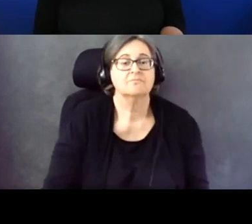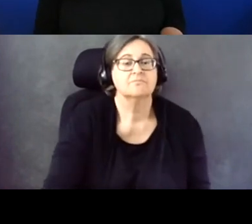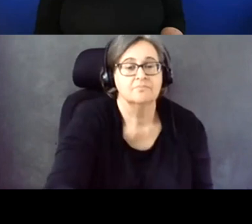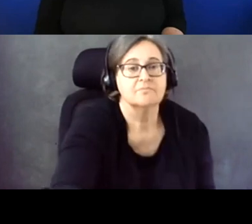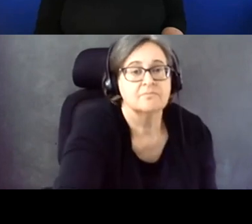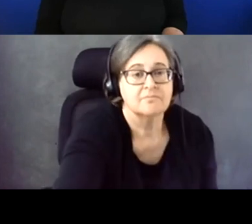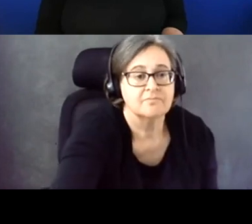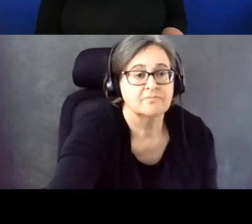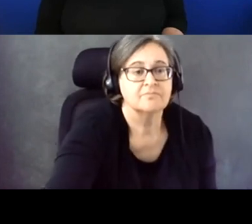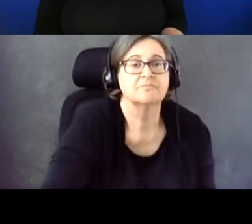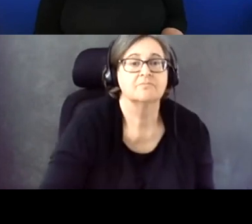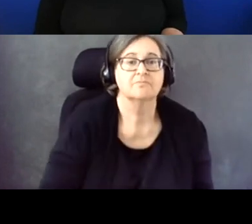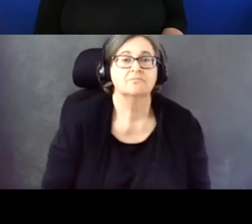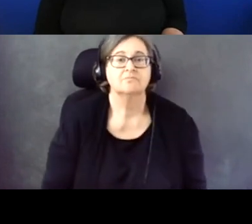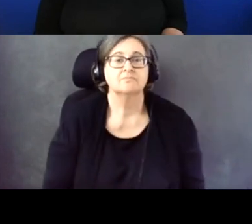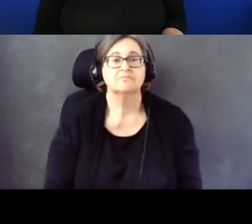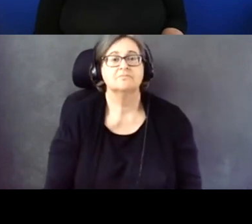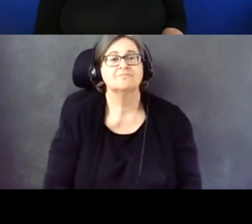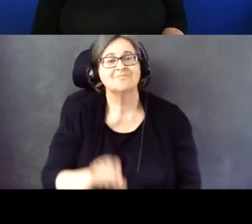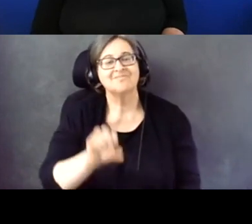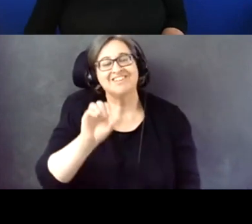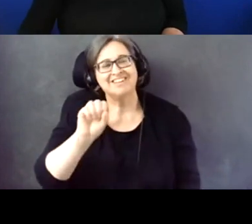Thank you.